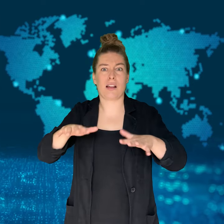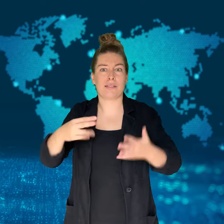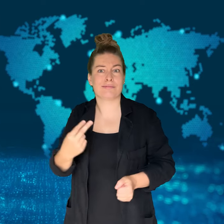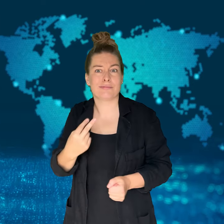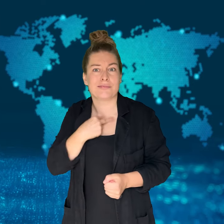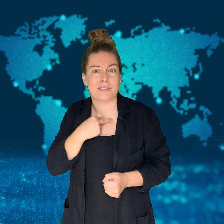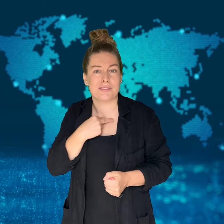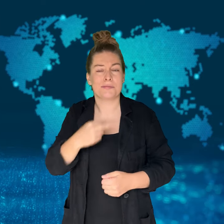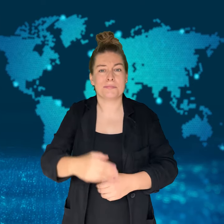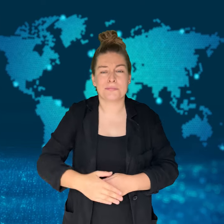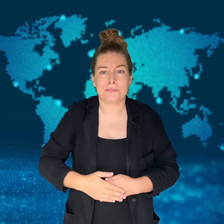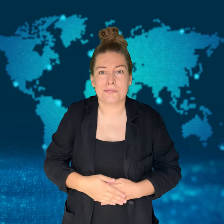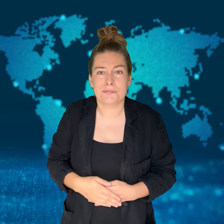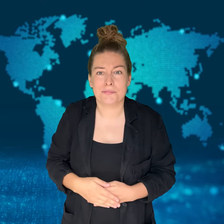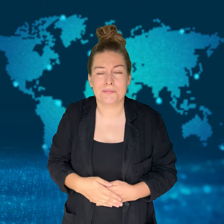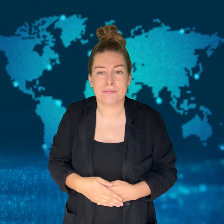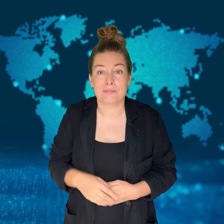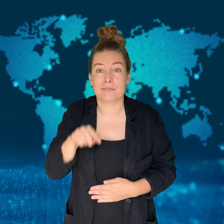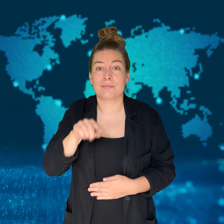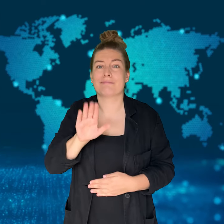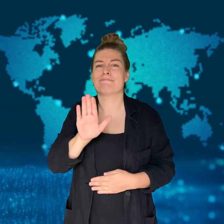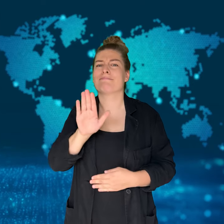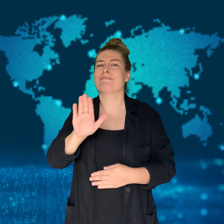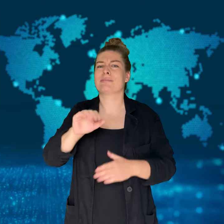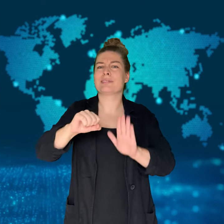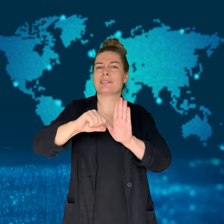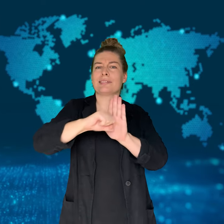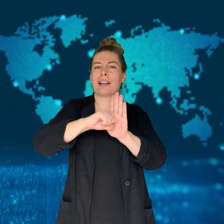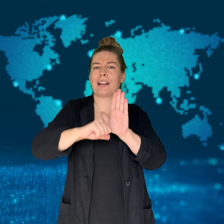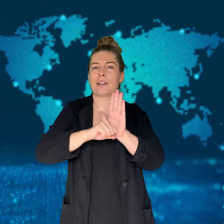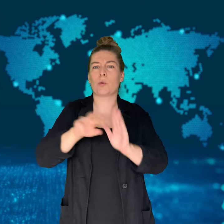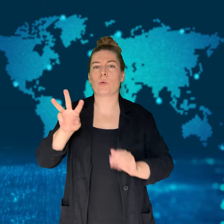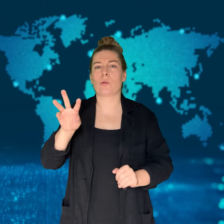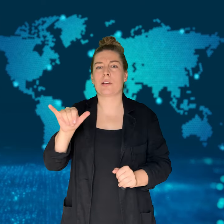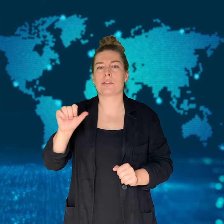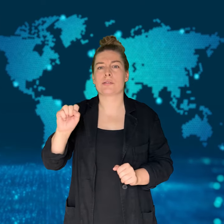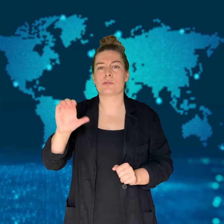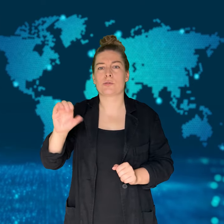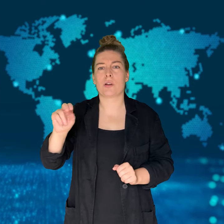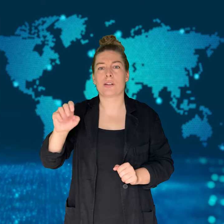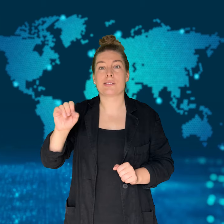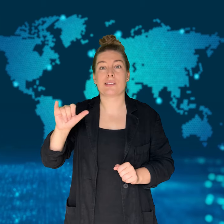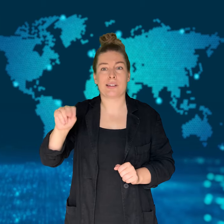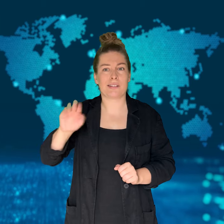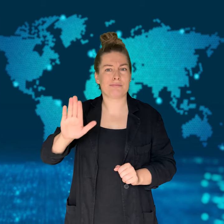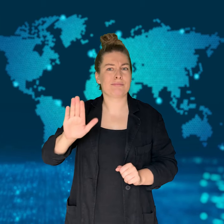Wisconsin's State Supreme Court ruled in 2022 that